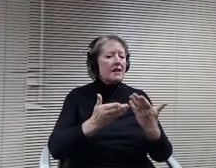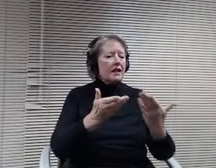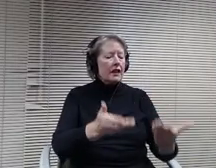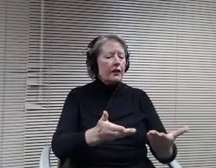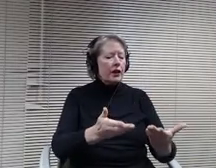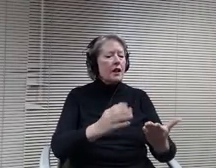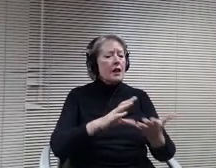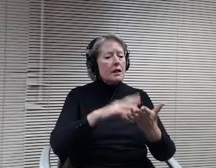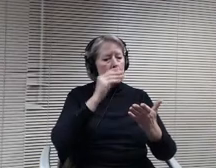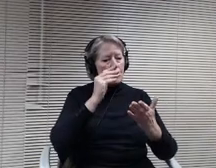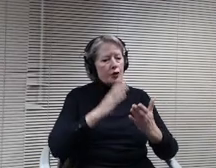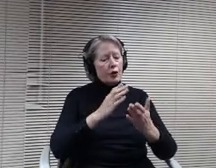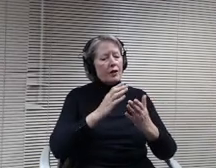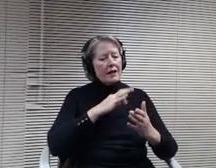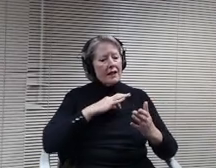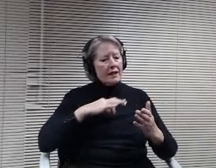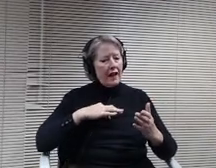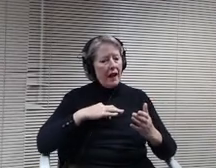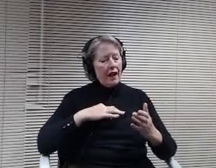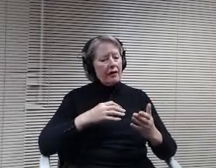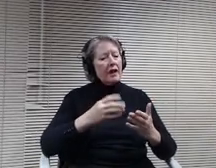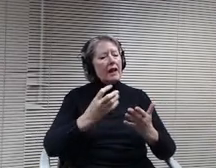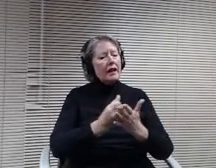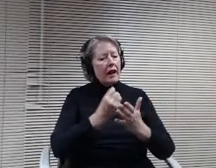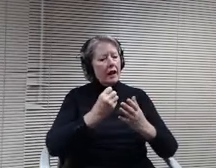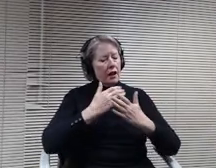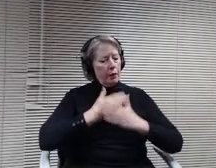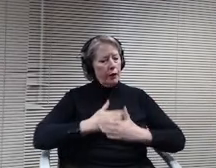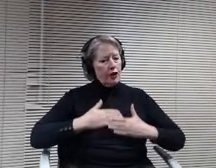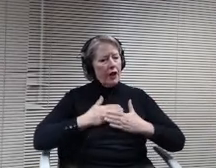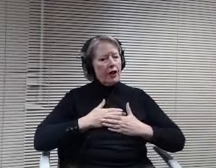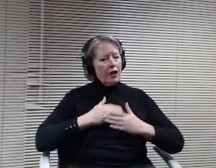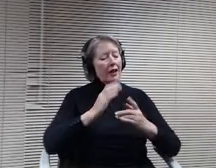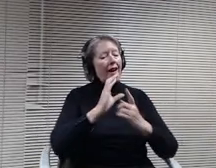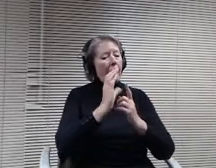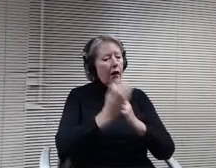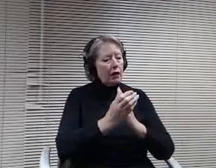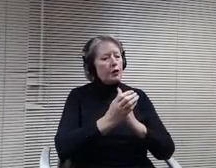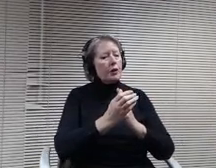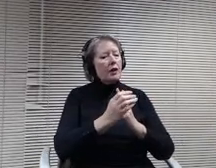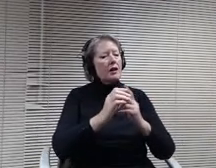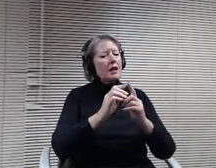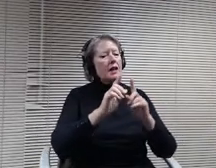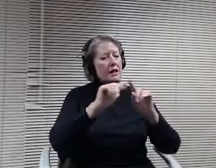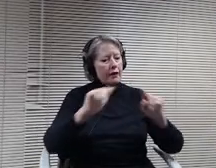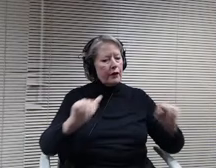historical diversity of the United States. Where it is relevant to the subject matter,